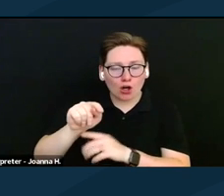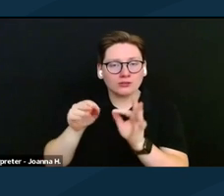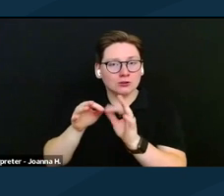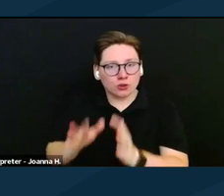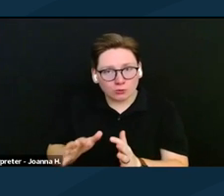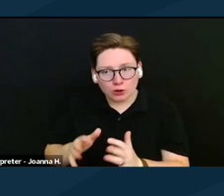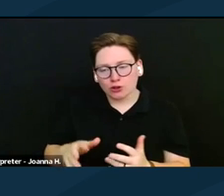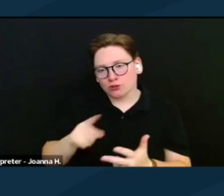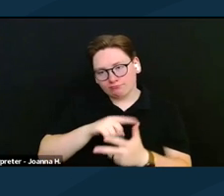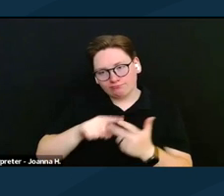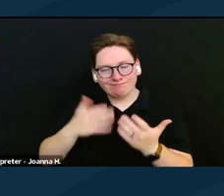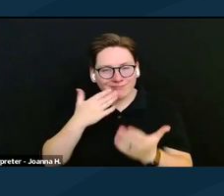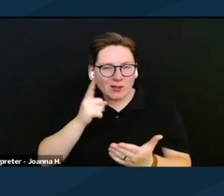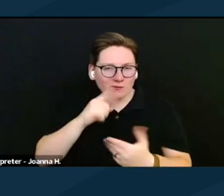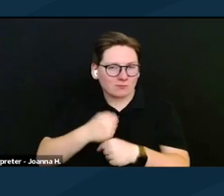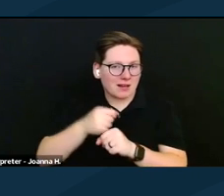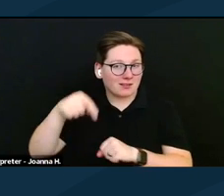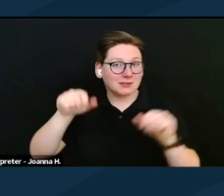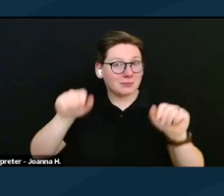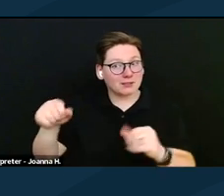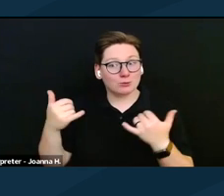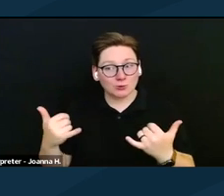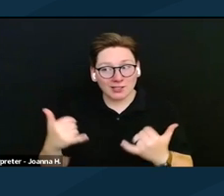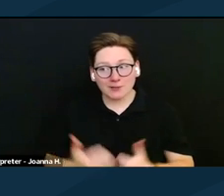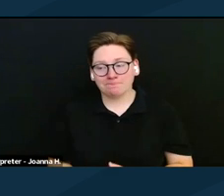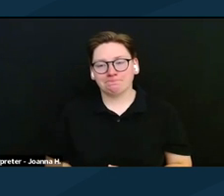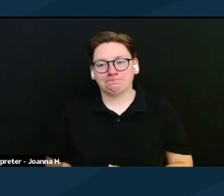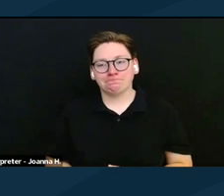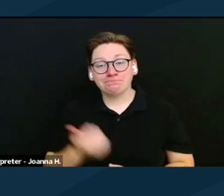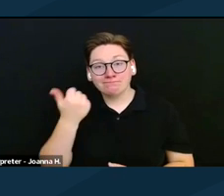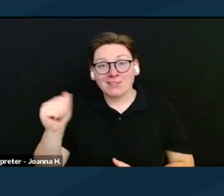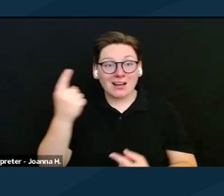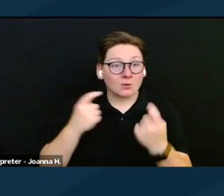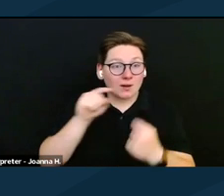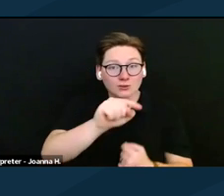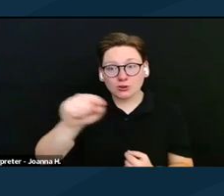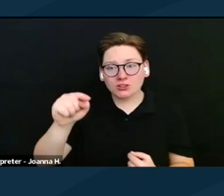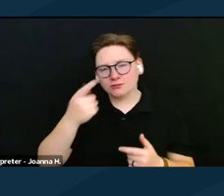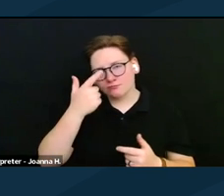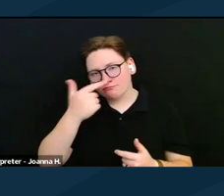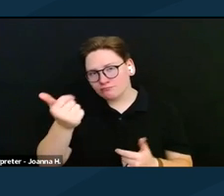Thank you for helping to make this possible. If you have any questions, please feel free to follow up